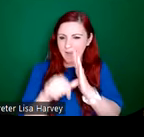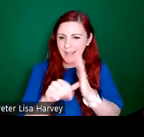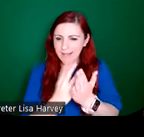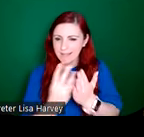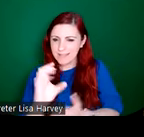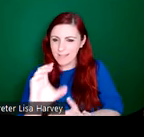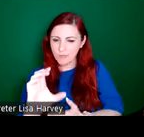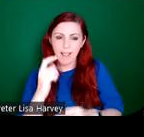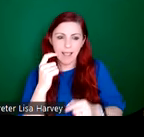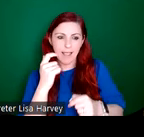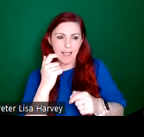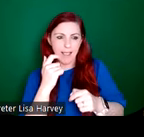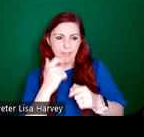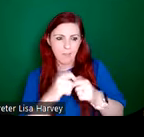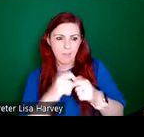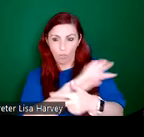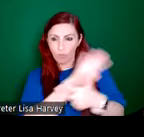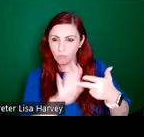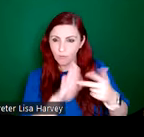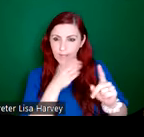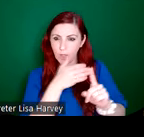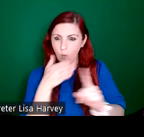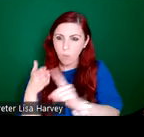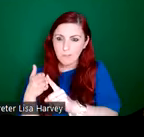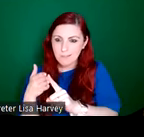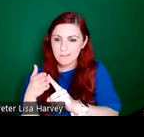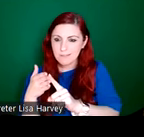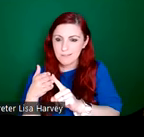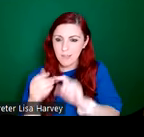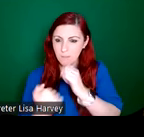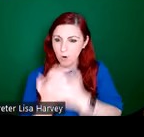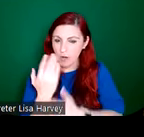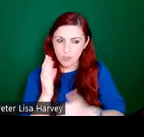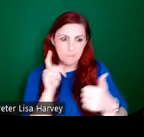goals emerged for the Celtic revival. The first was the rediscovery of ancient